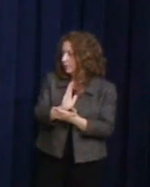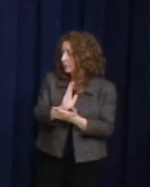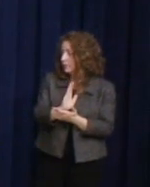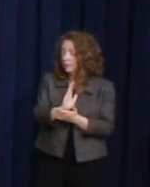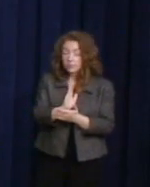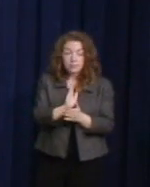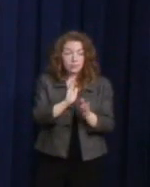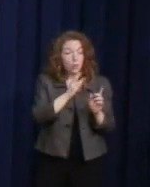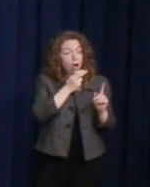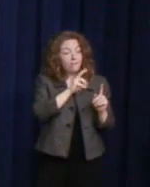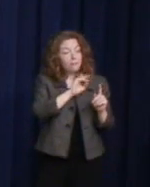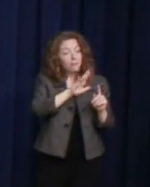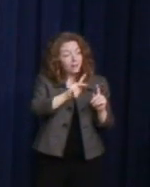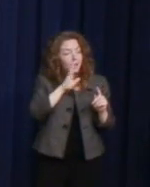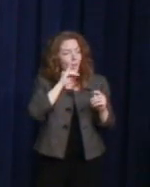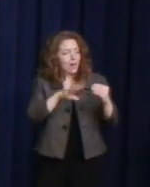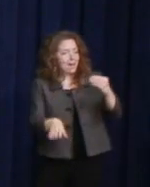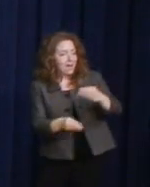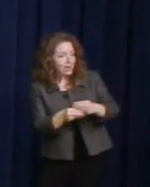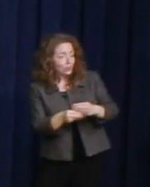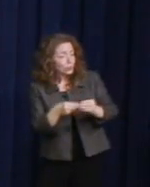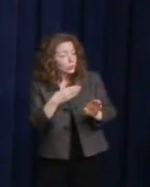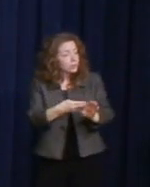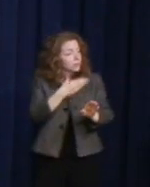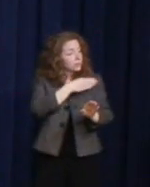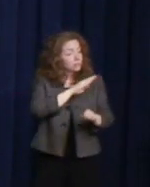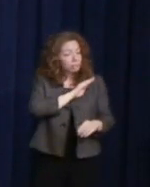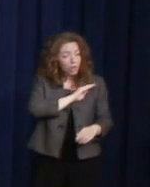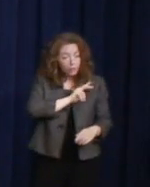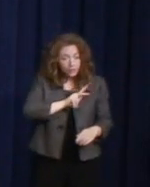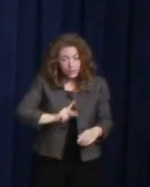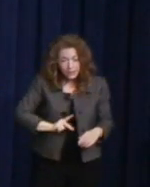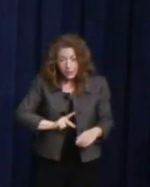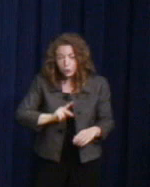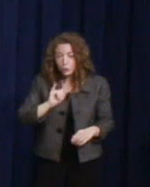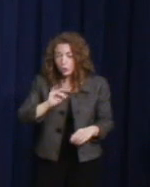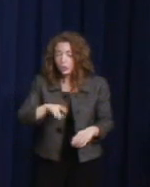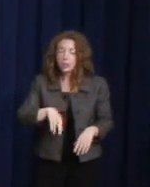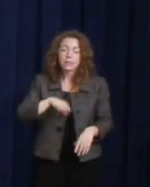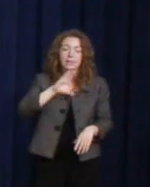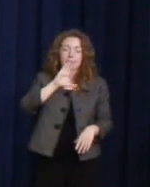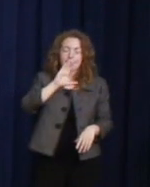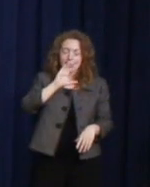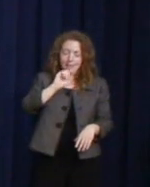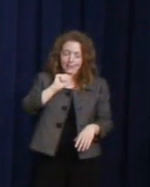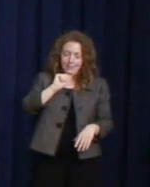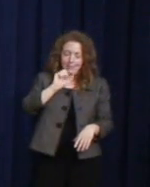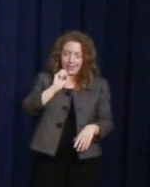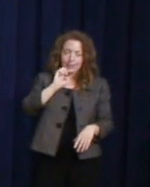including Martin Luther King, Jr. and Cesar Chavez. And as you'll see in a moment, the Harvey Milk